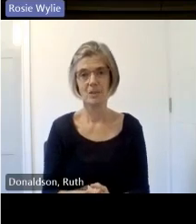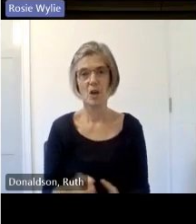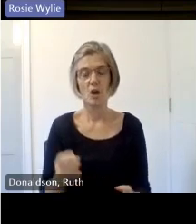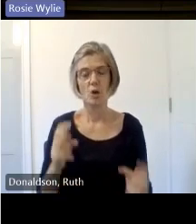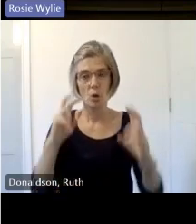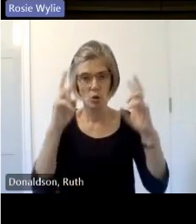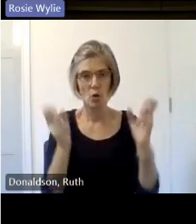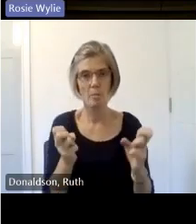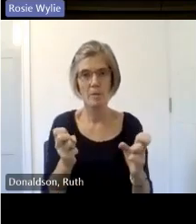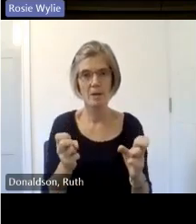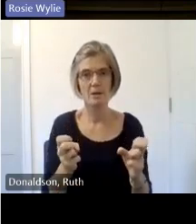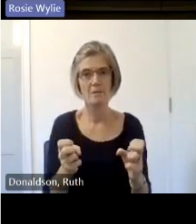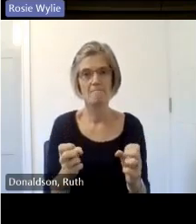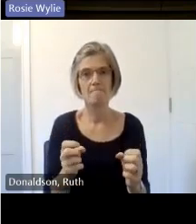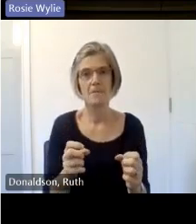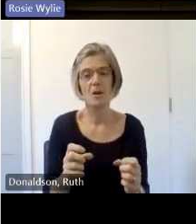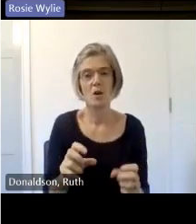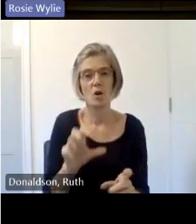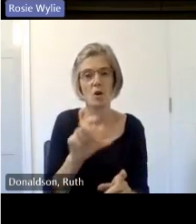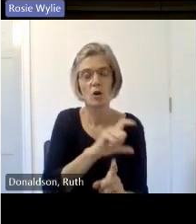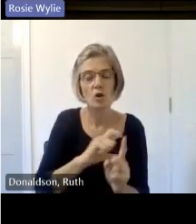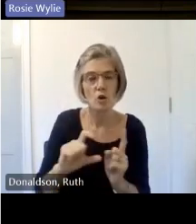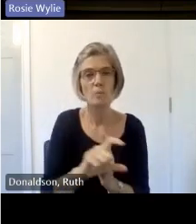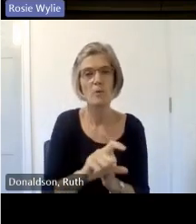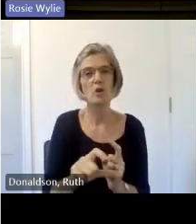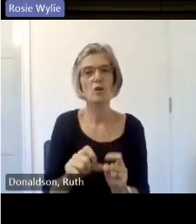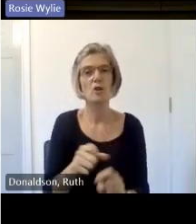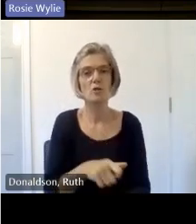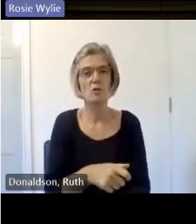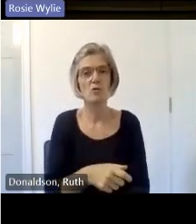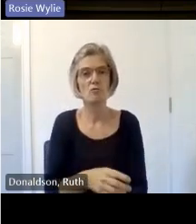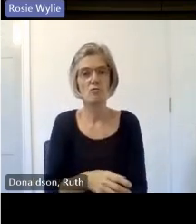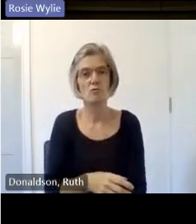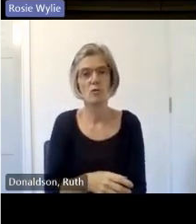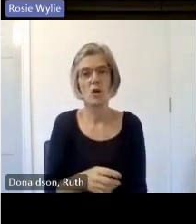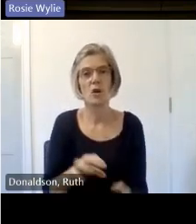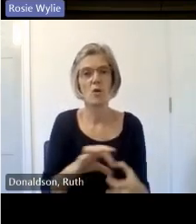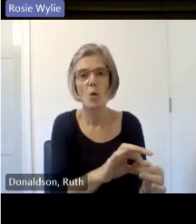wider sector and the potentials that's coming out for collaboration and working together so